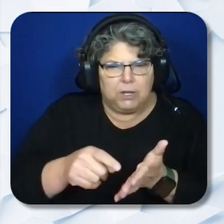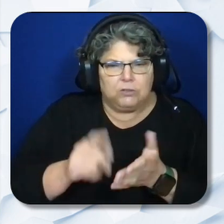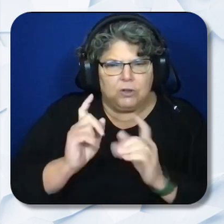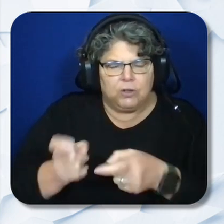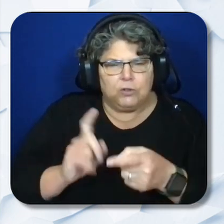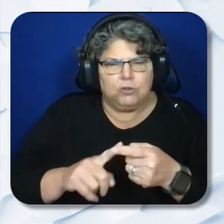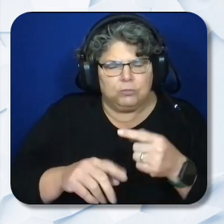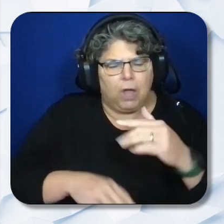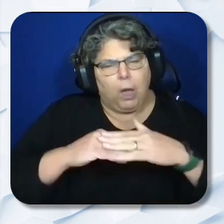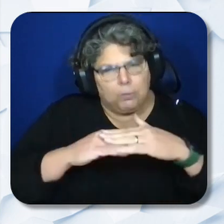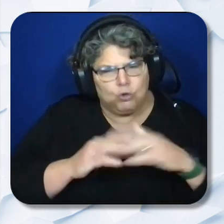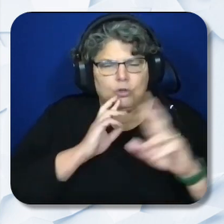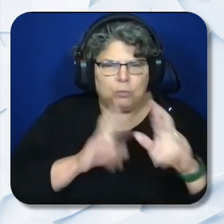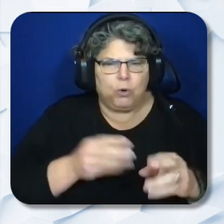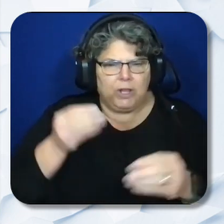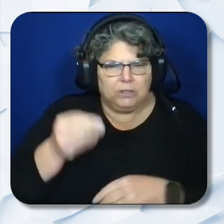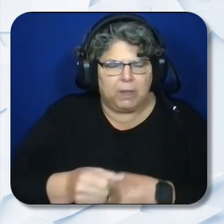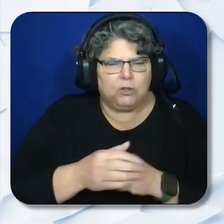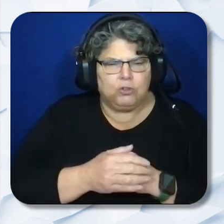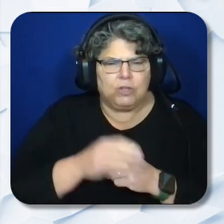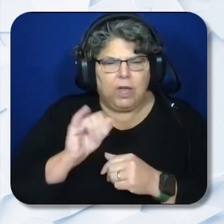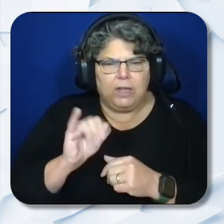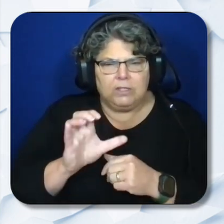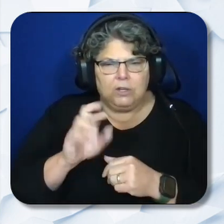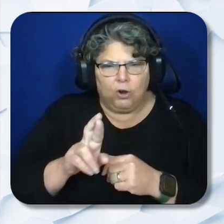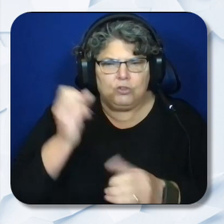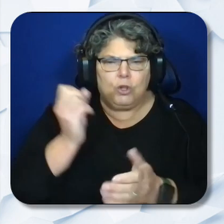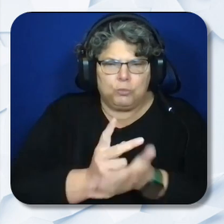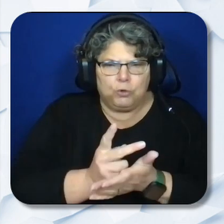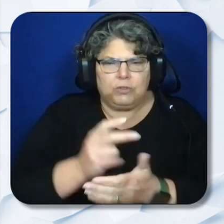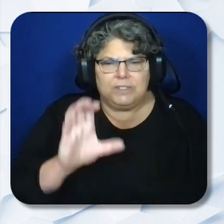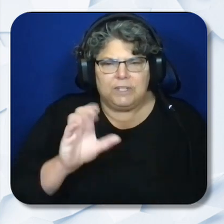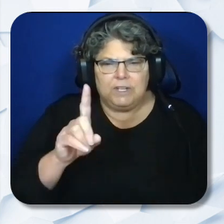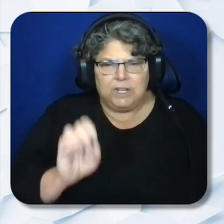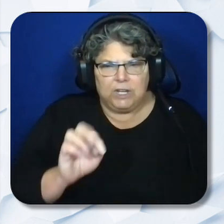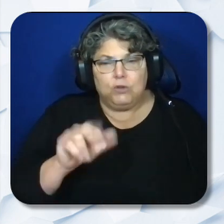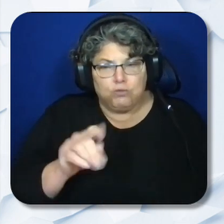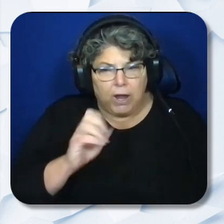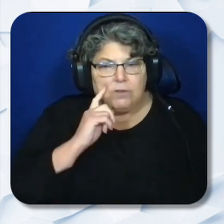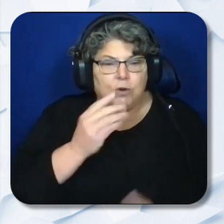expenditures. ICR Is the approved CDE rate for the fiscal year in which the funds are spent.